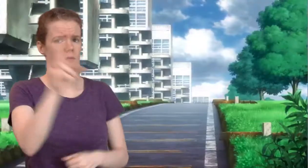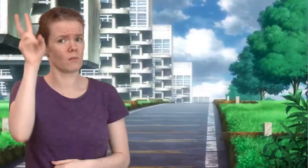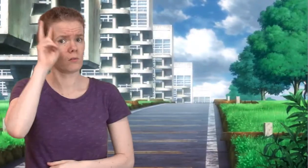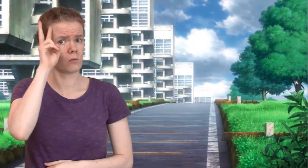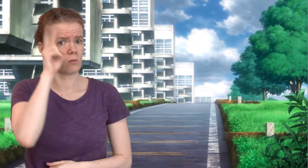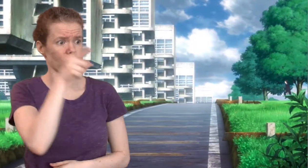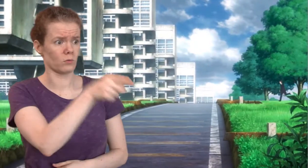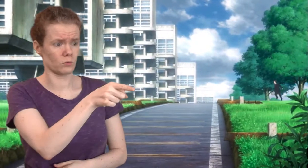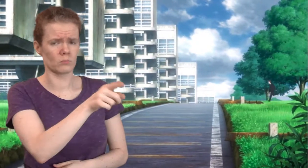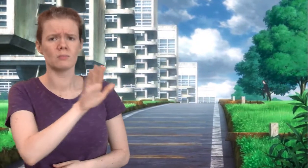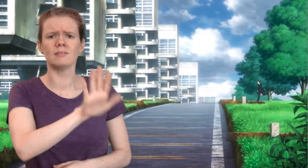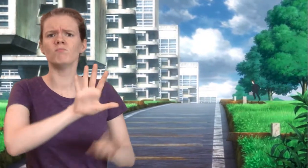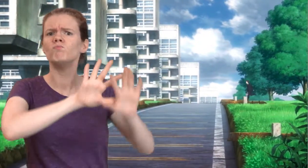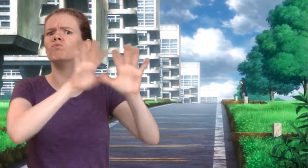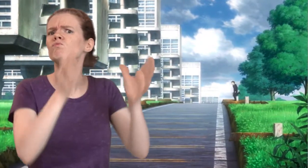What is Eiji's world like?